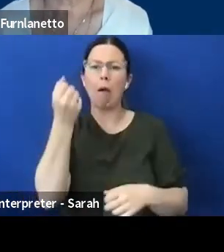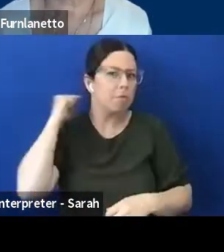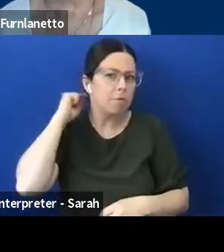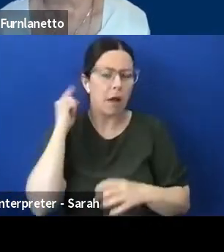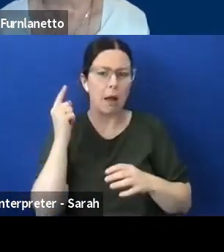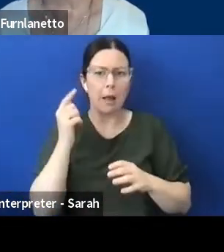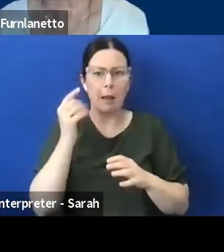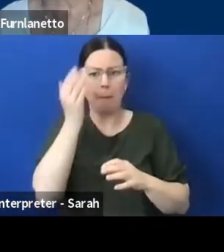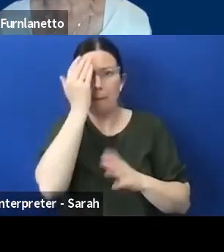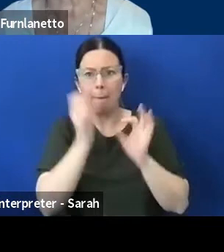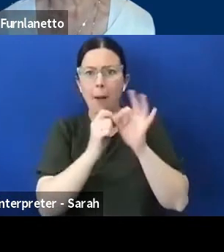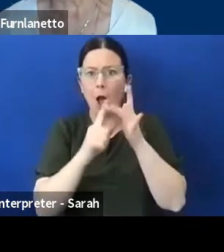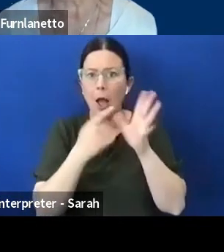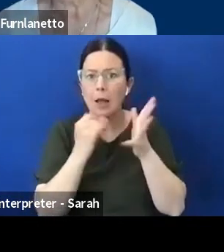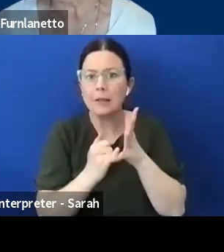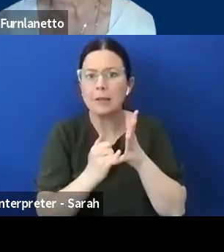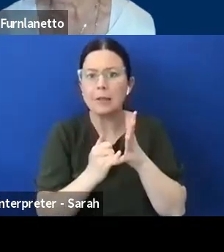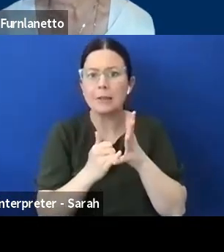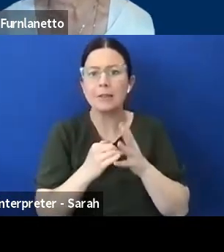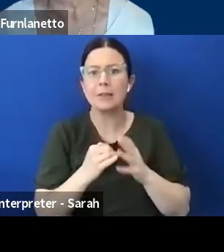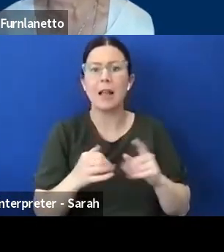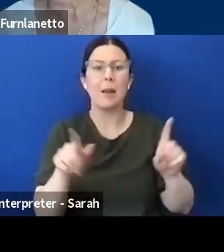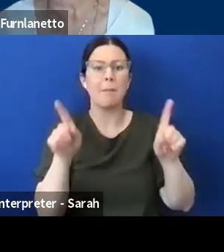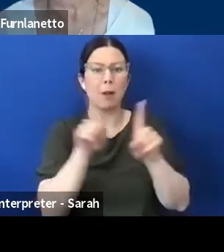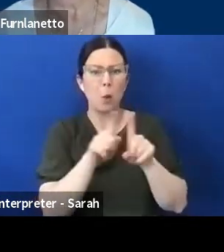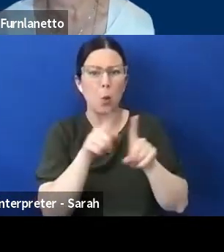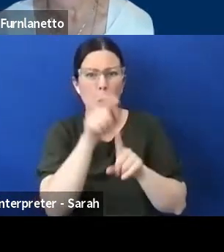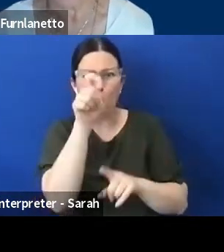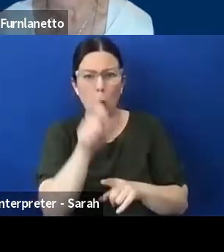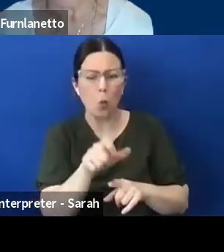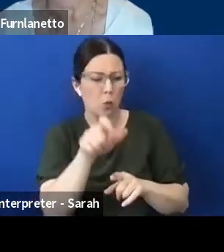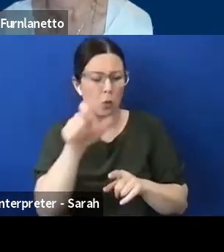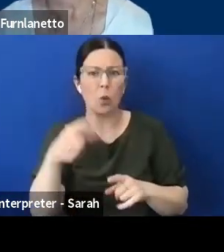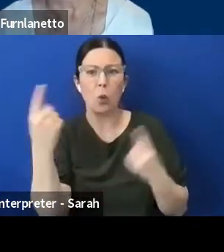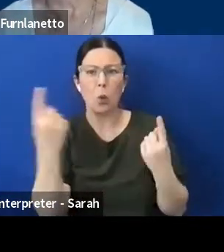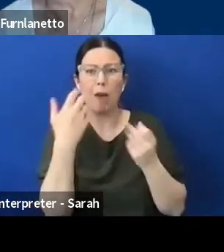also knowing, as someone living with a disability and I'm sure others may agree, the very